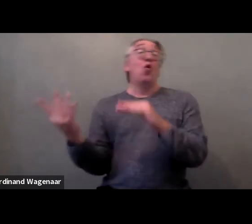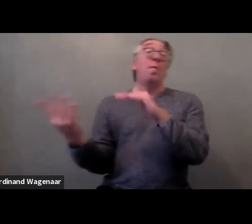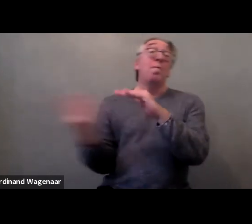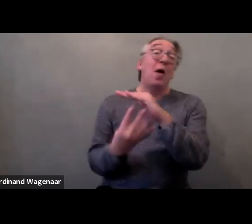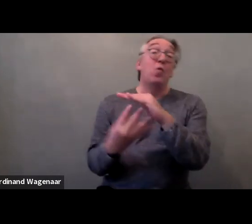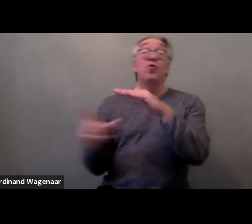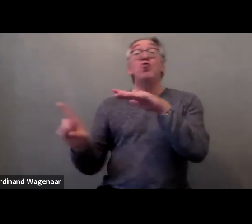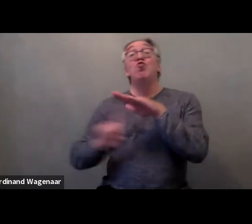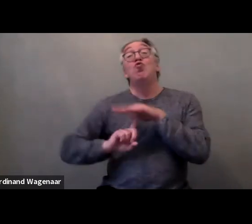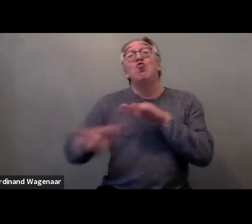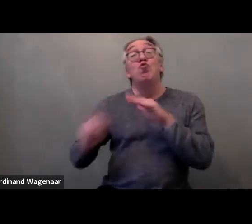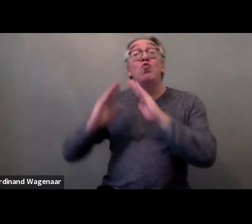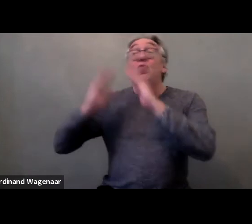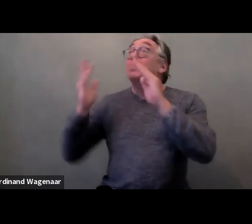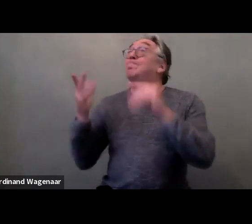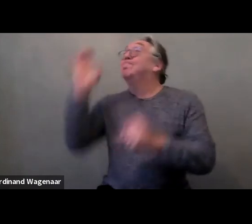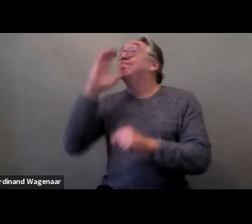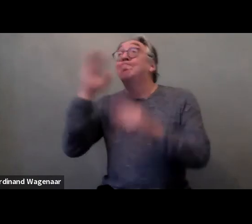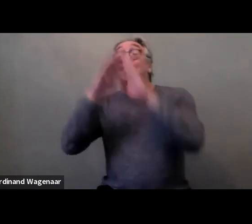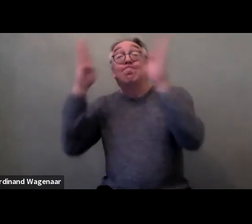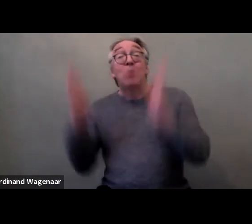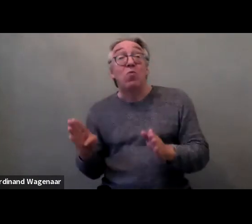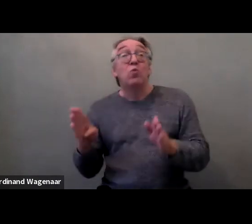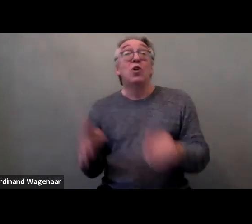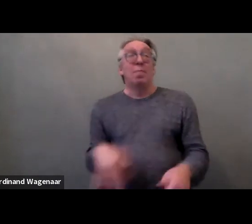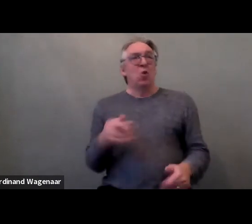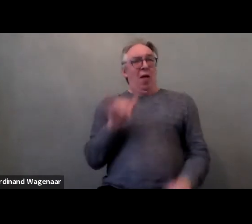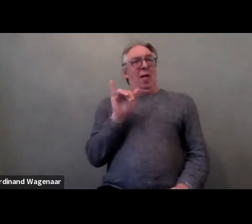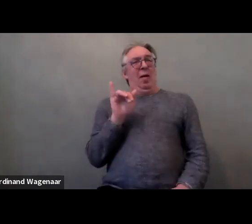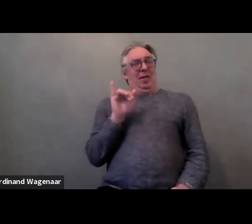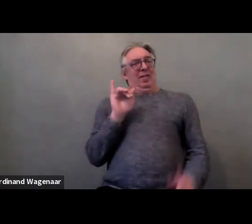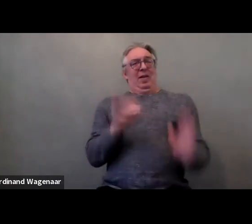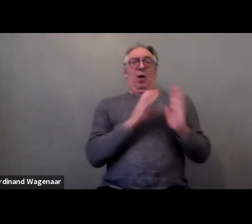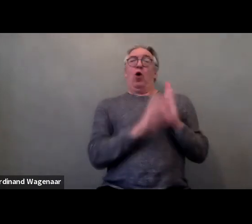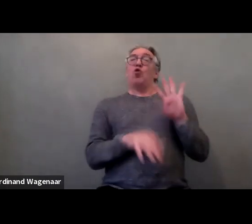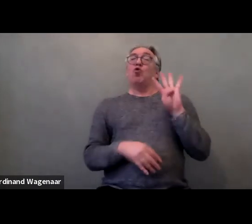So this principle is the main principle that is relevant for us.